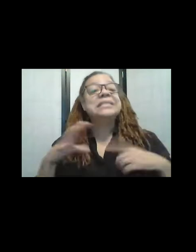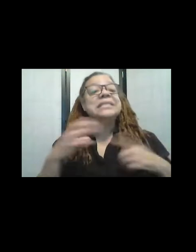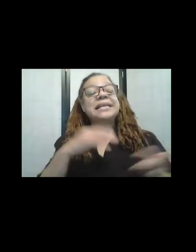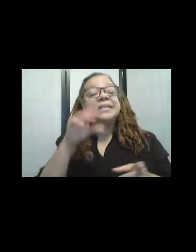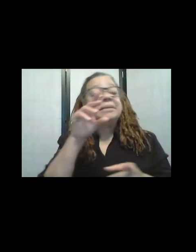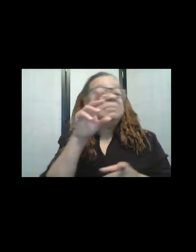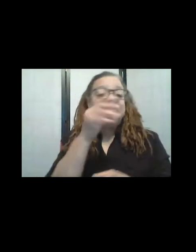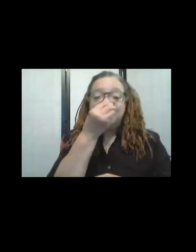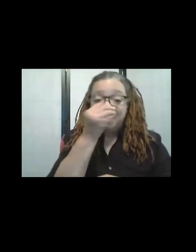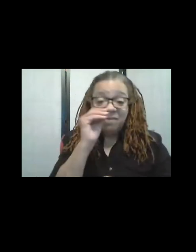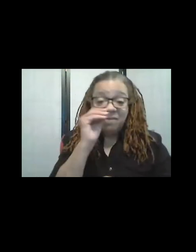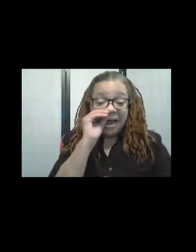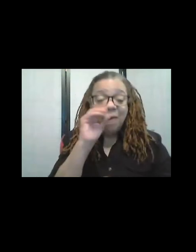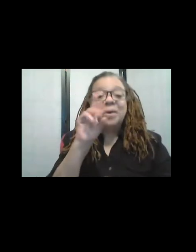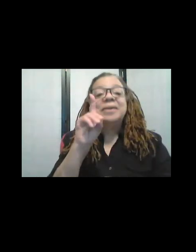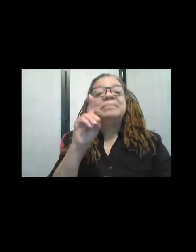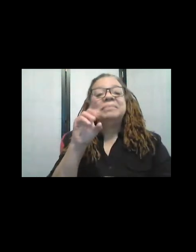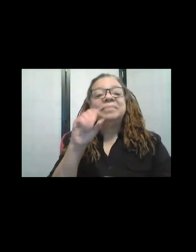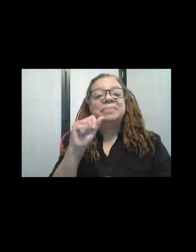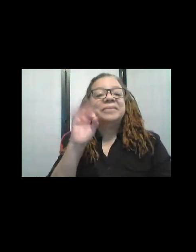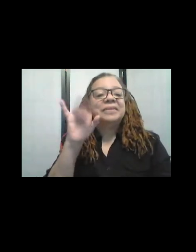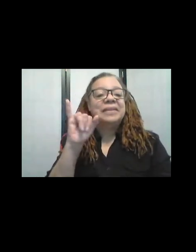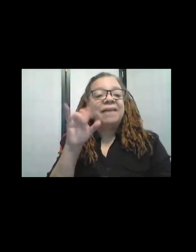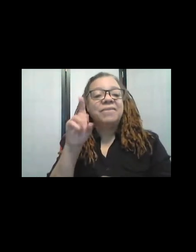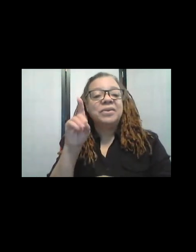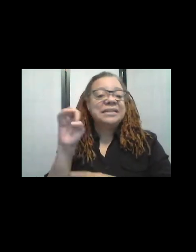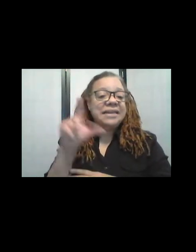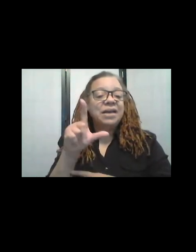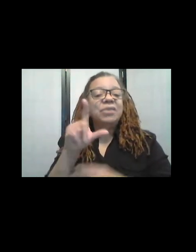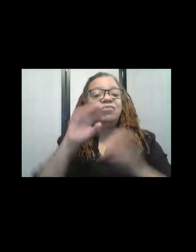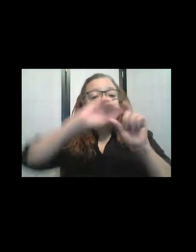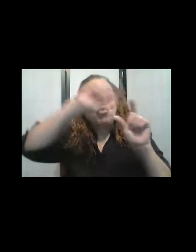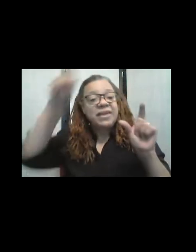Um, fourth of July there's an American flag. And uh, for the Christmas Stroll,